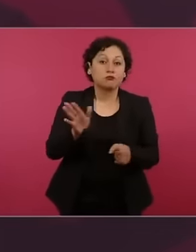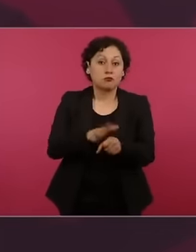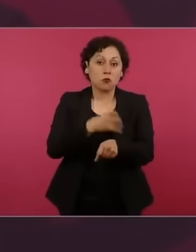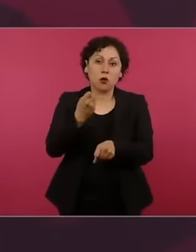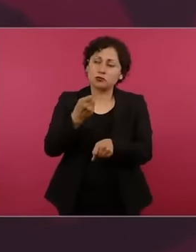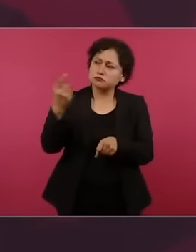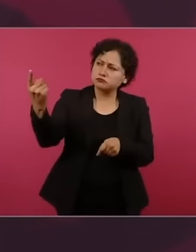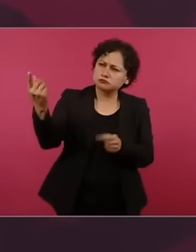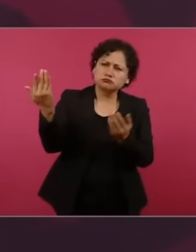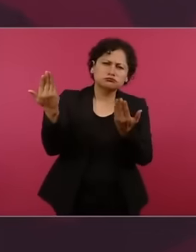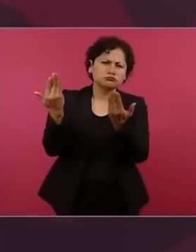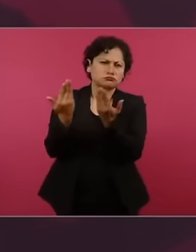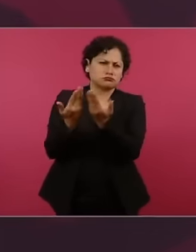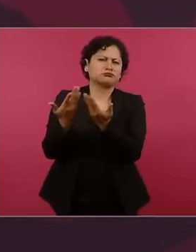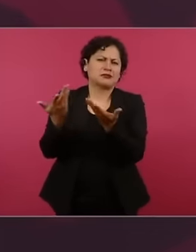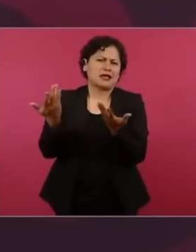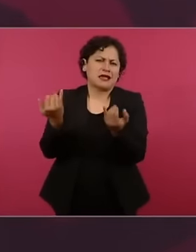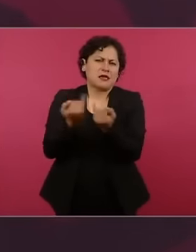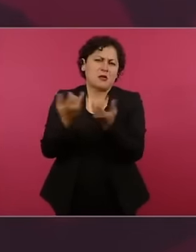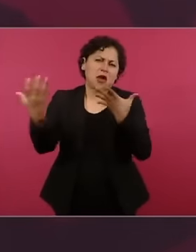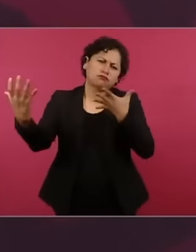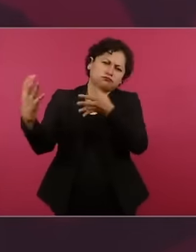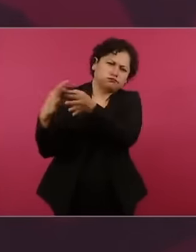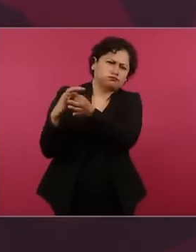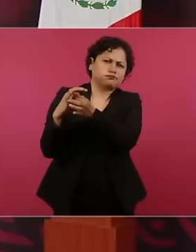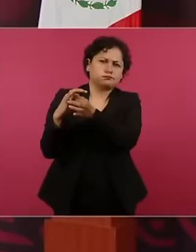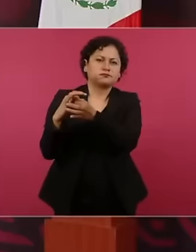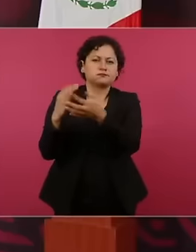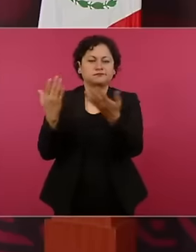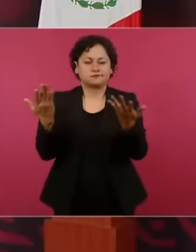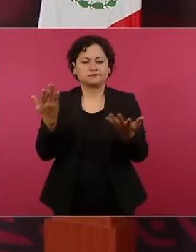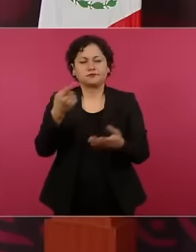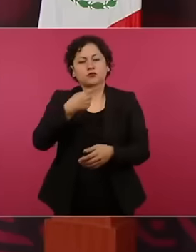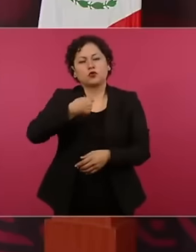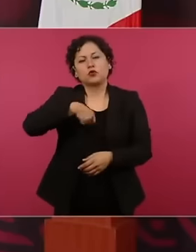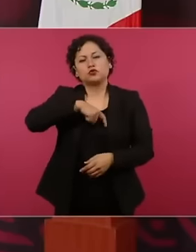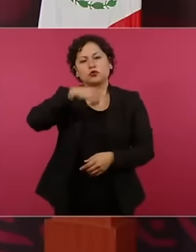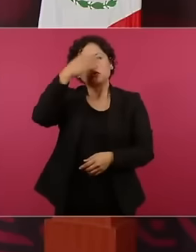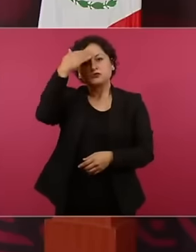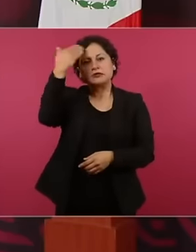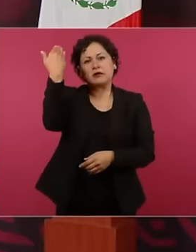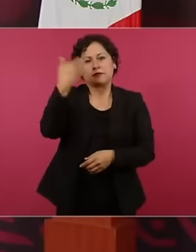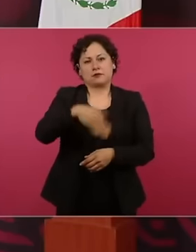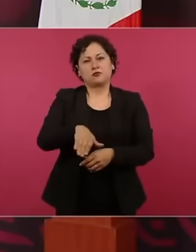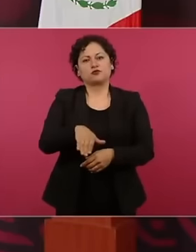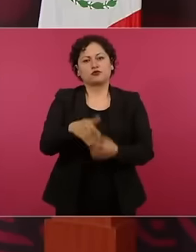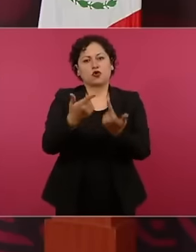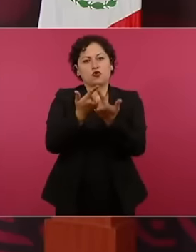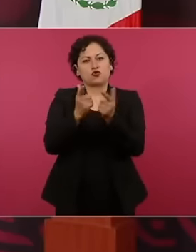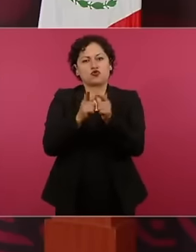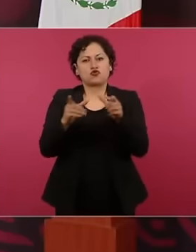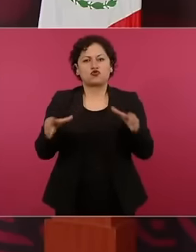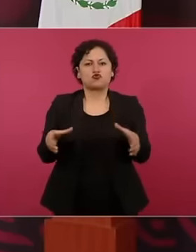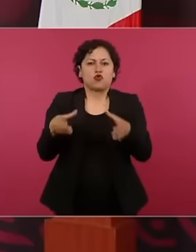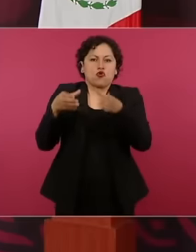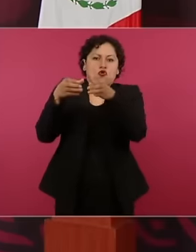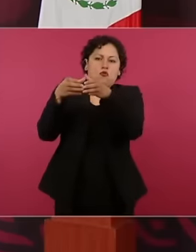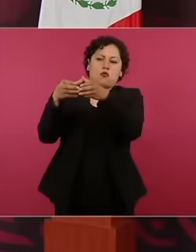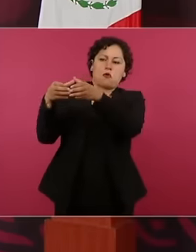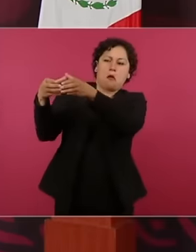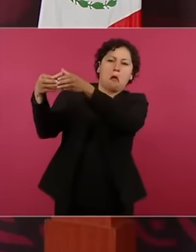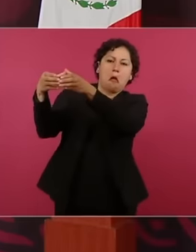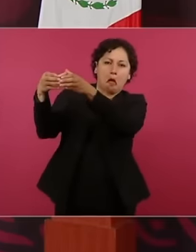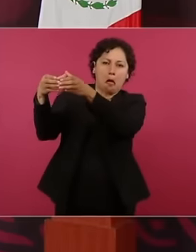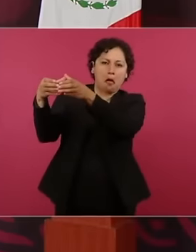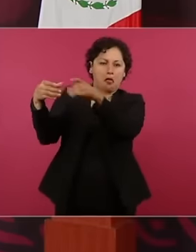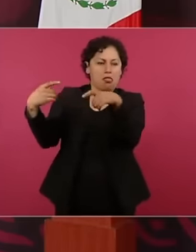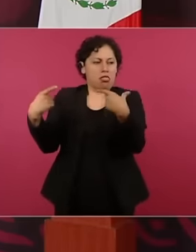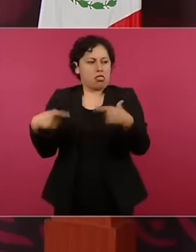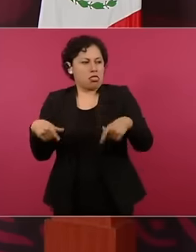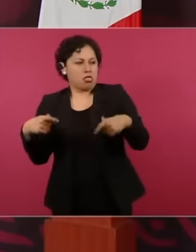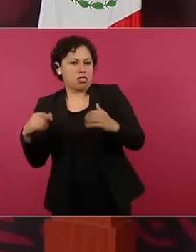very aware that one thing is the elite in Spain, like the elite in Mexico, the conservatism